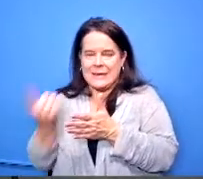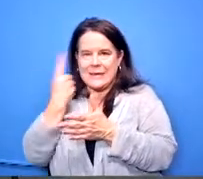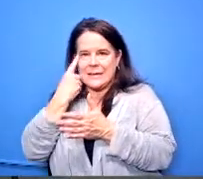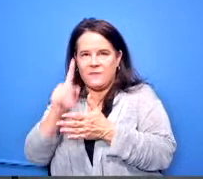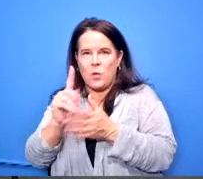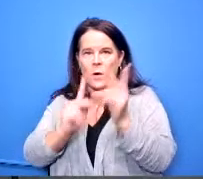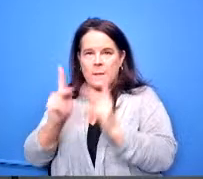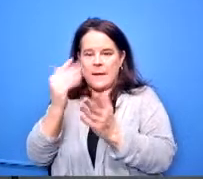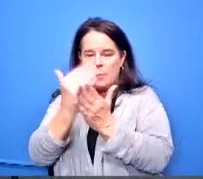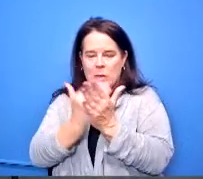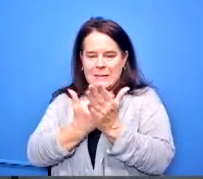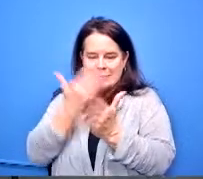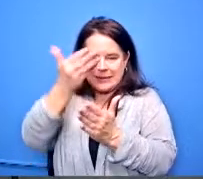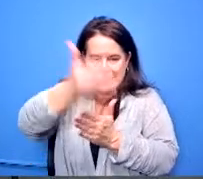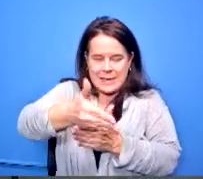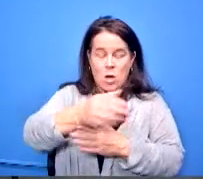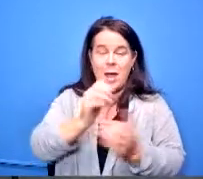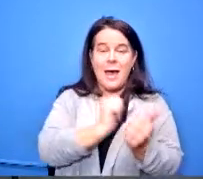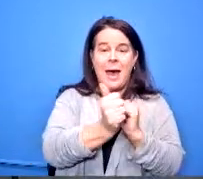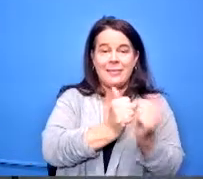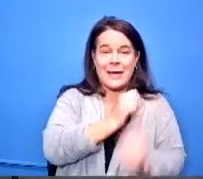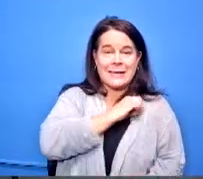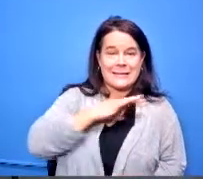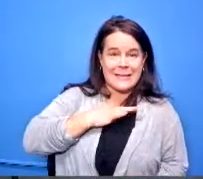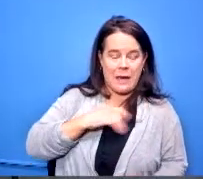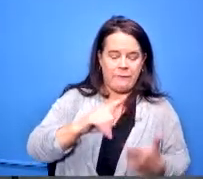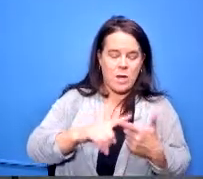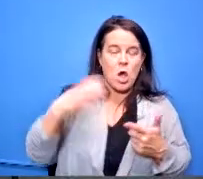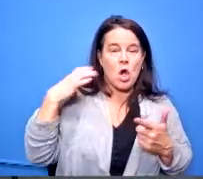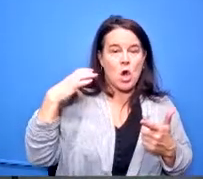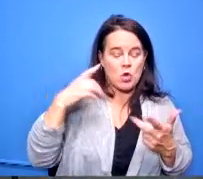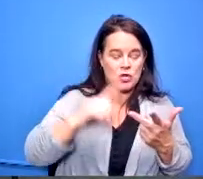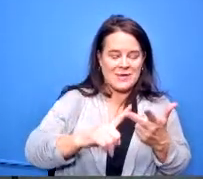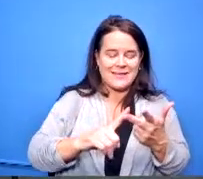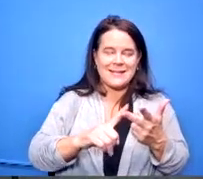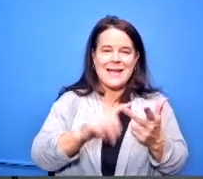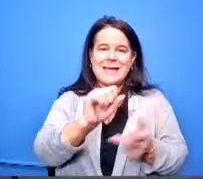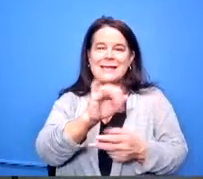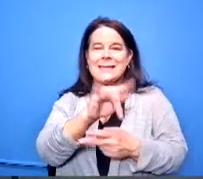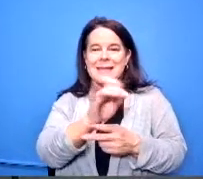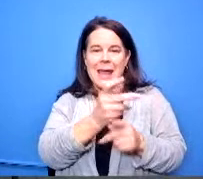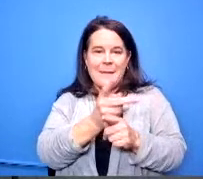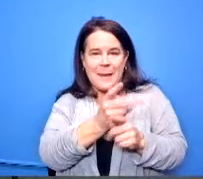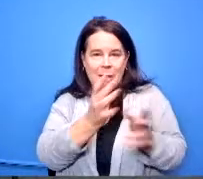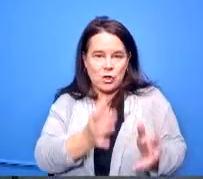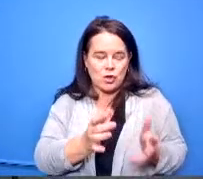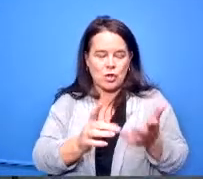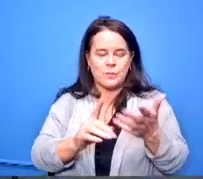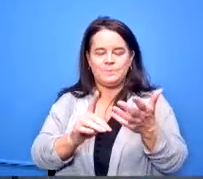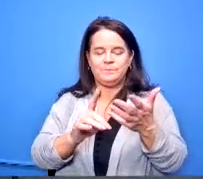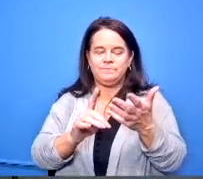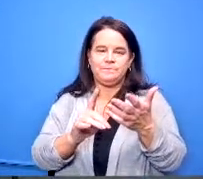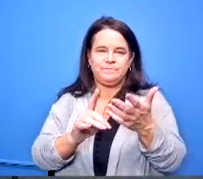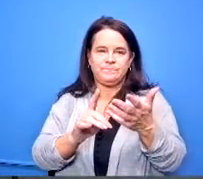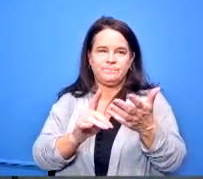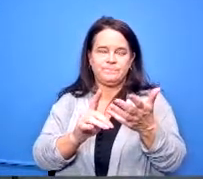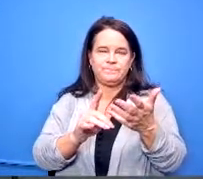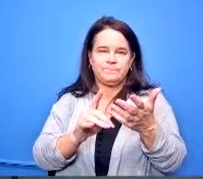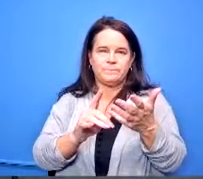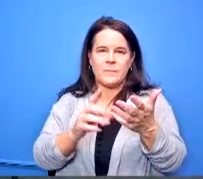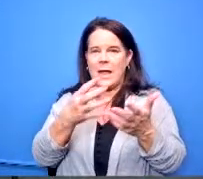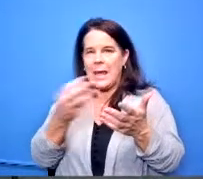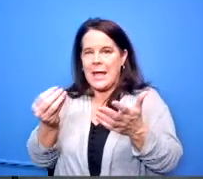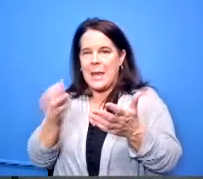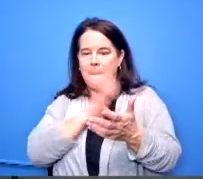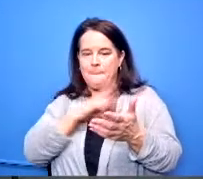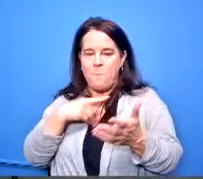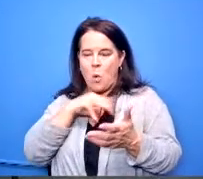there so the athletic staff the coaches the site managers and the uh board members received one of